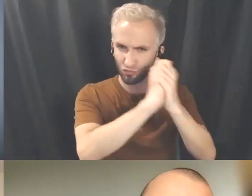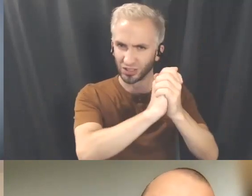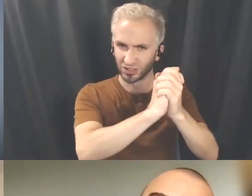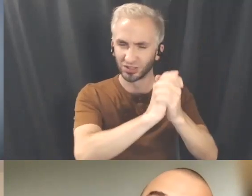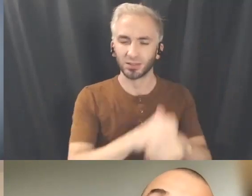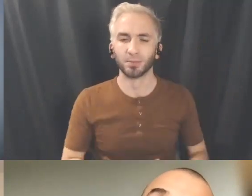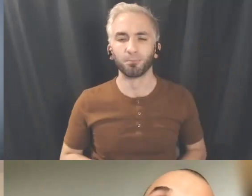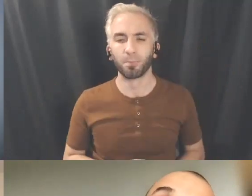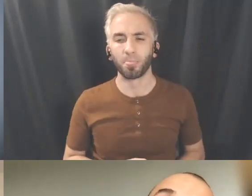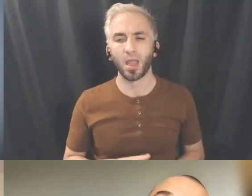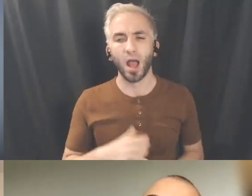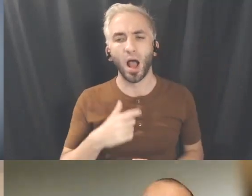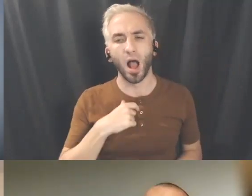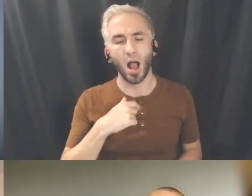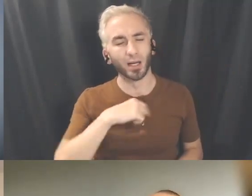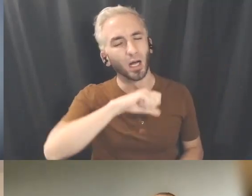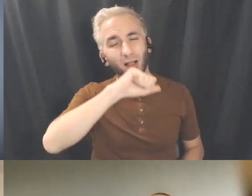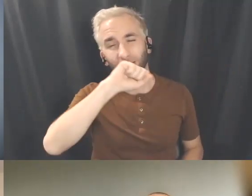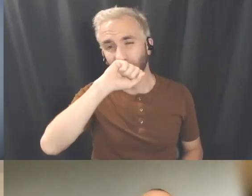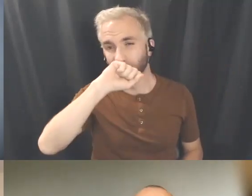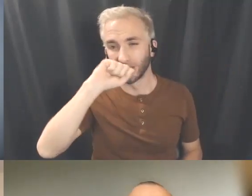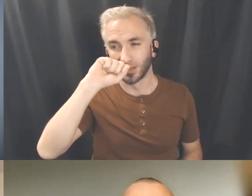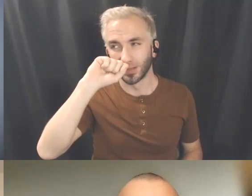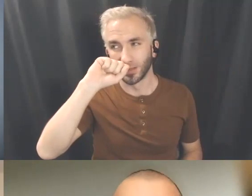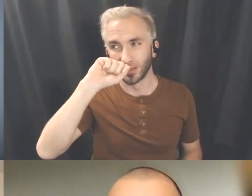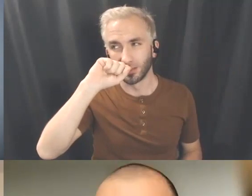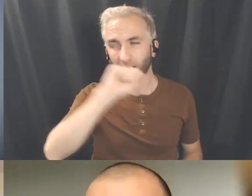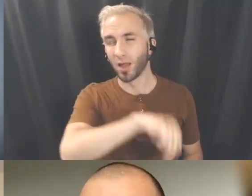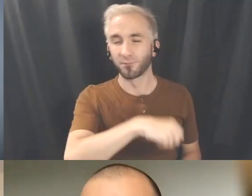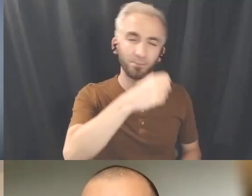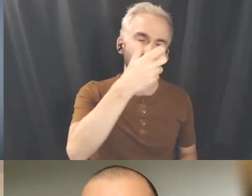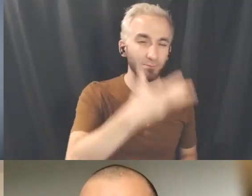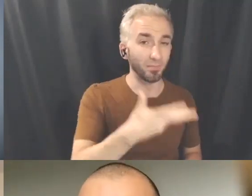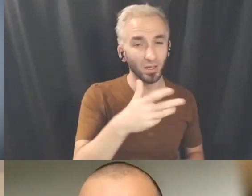I just loved that you and that's something that maybe maybe we can begin with my questions